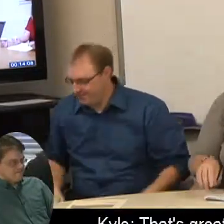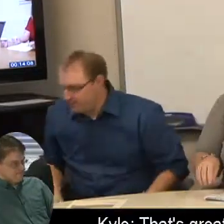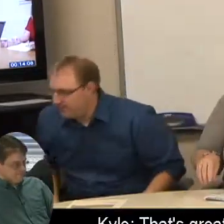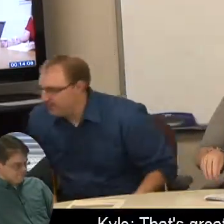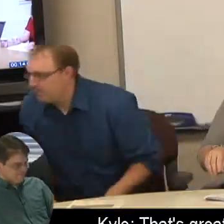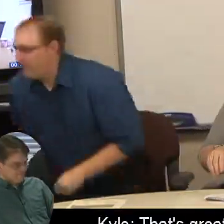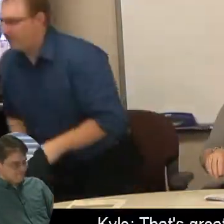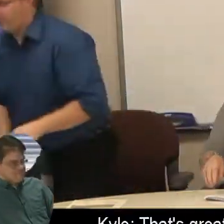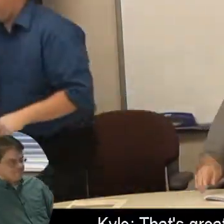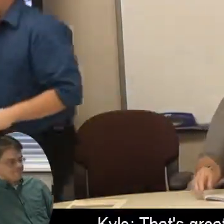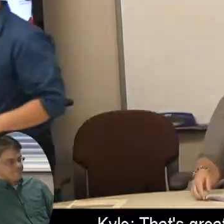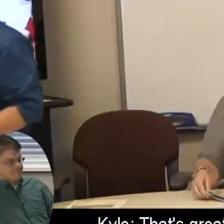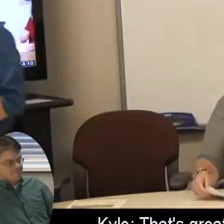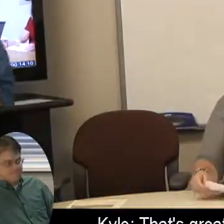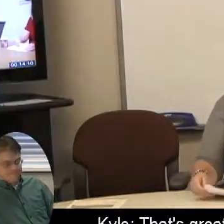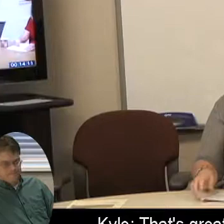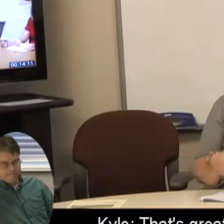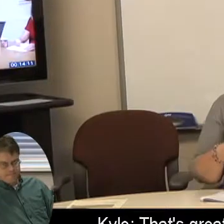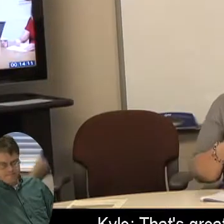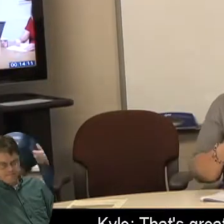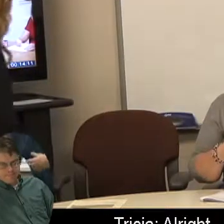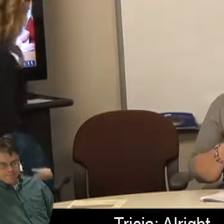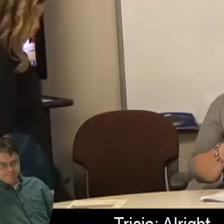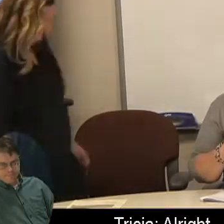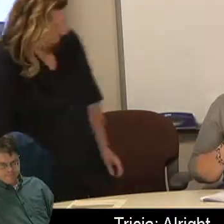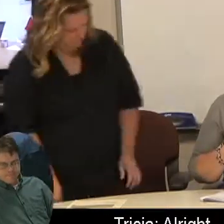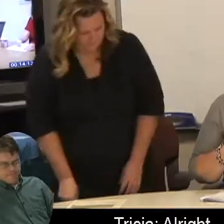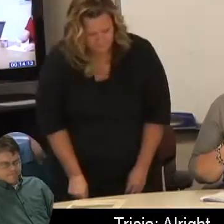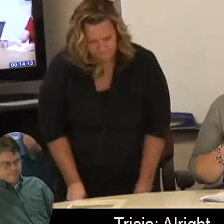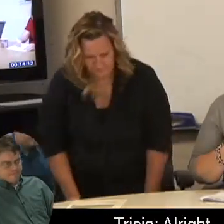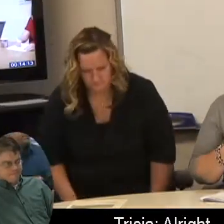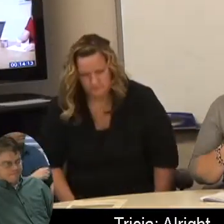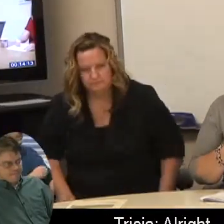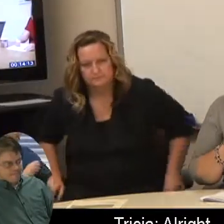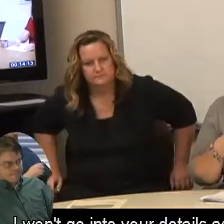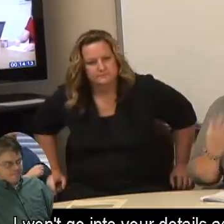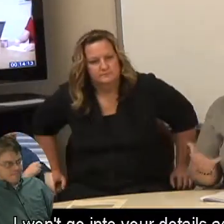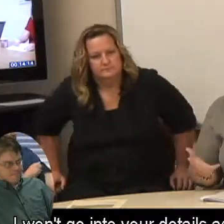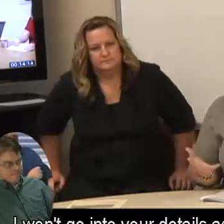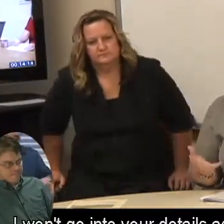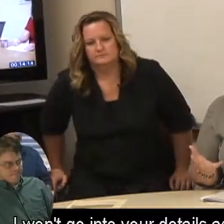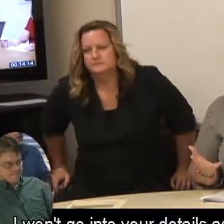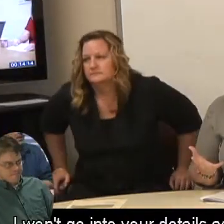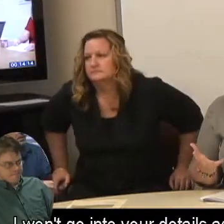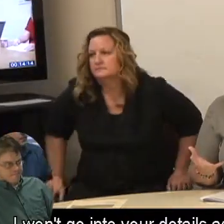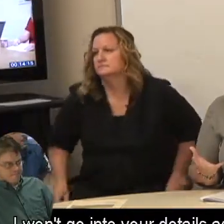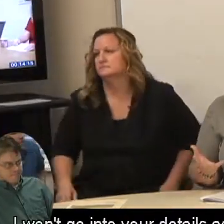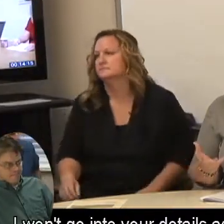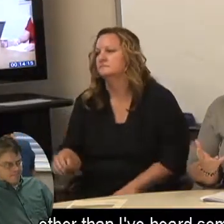Kyle: That's great. Tricia: Alright. I won't go into your details as counselors